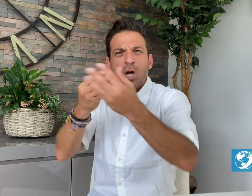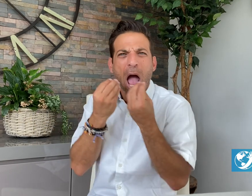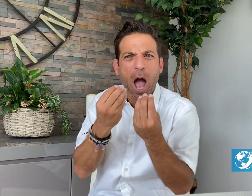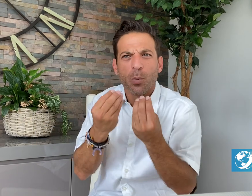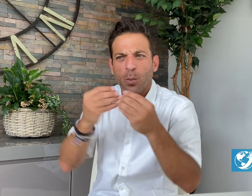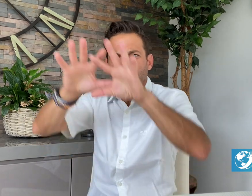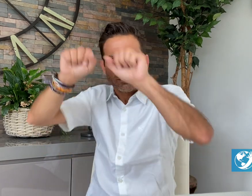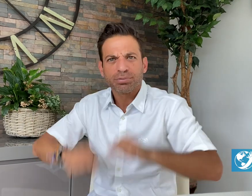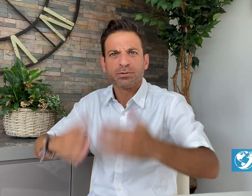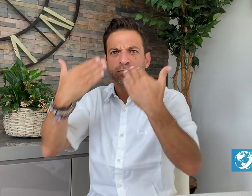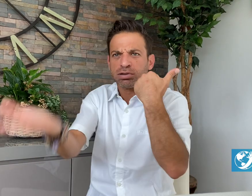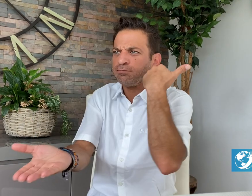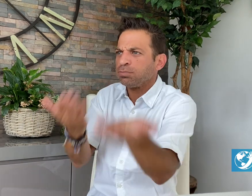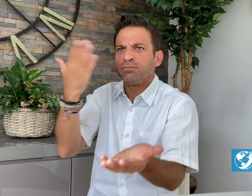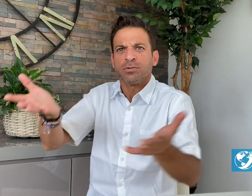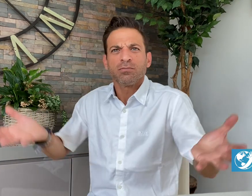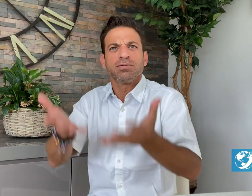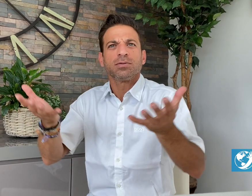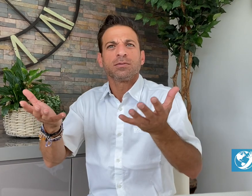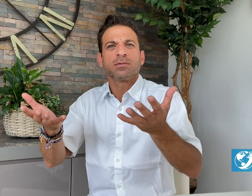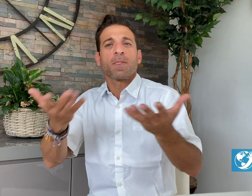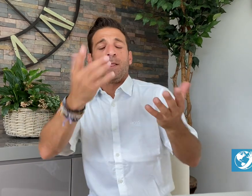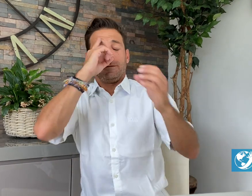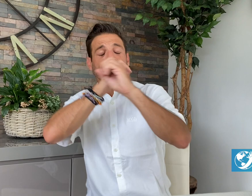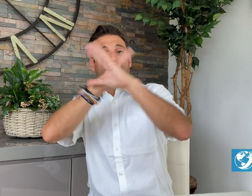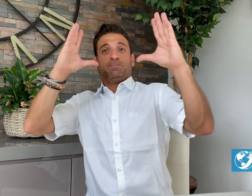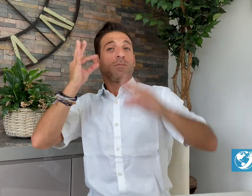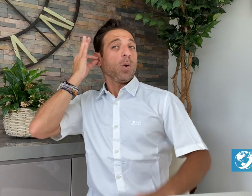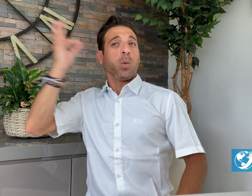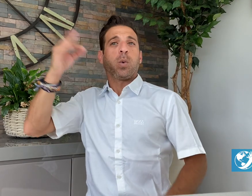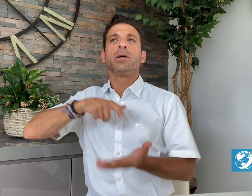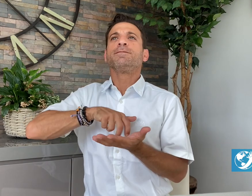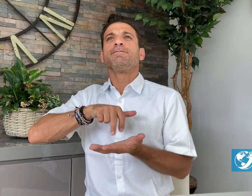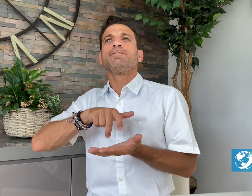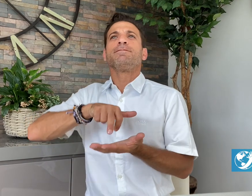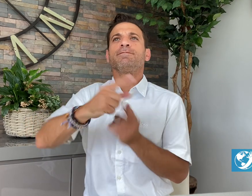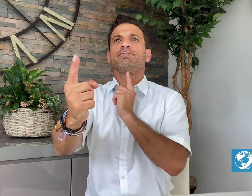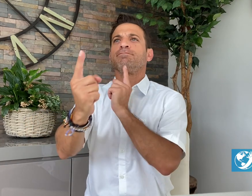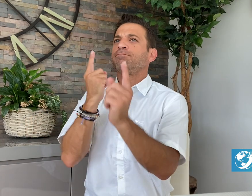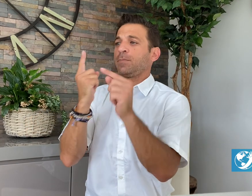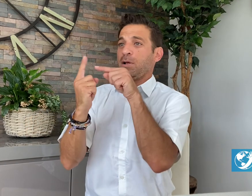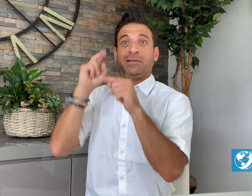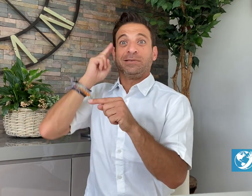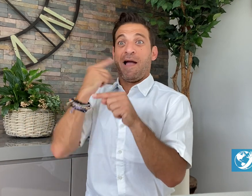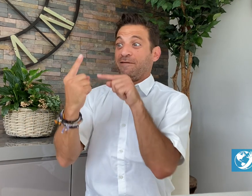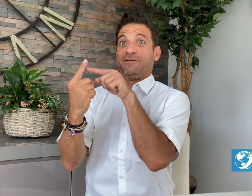When a hearing person passes a Deaf person on the street,